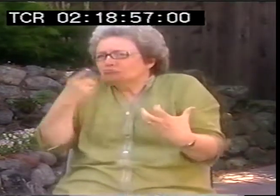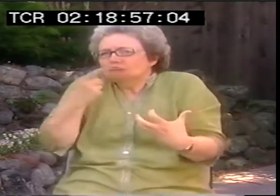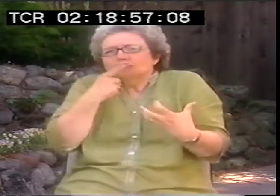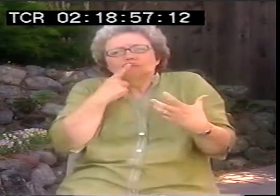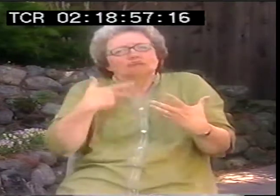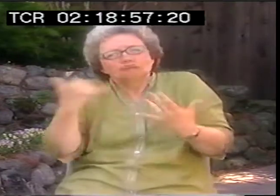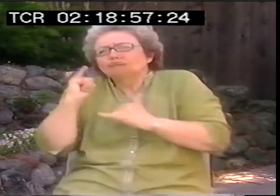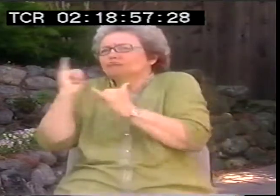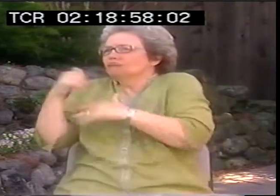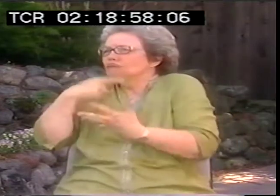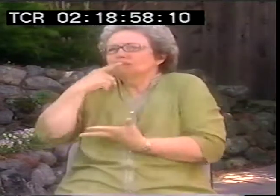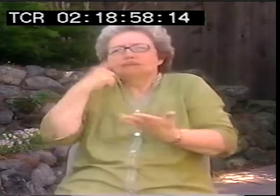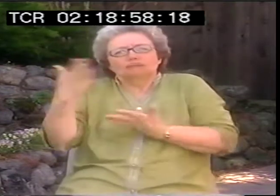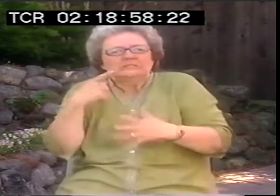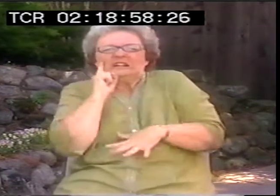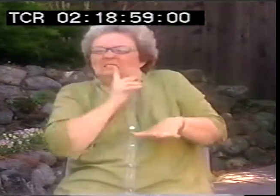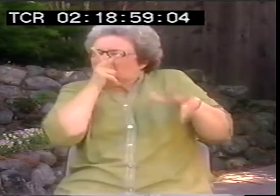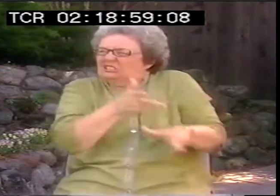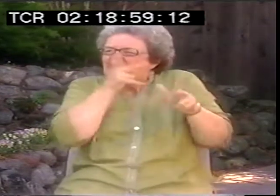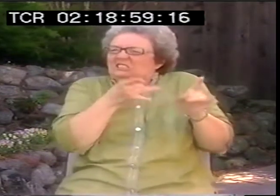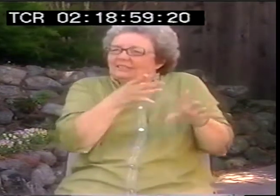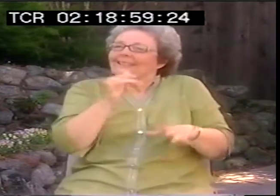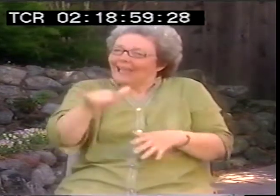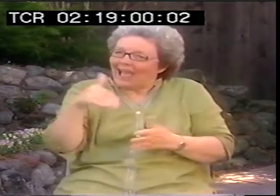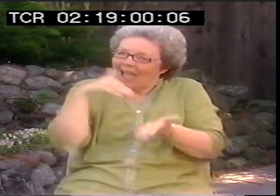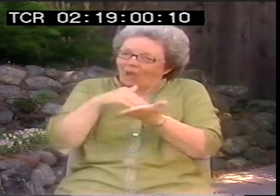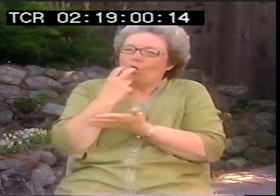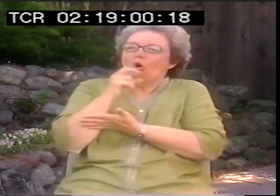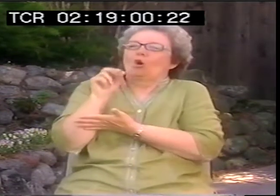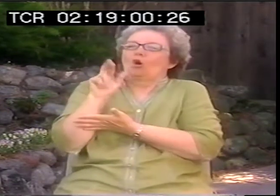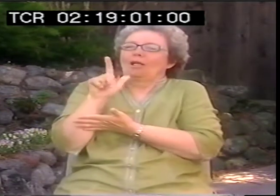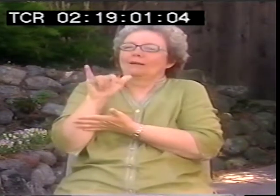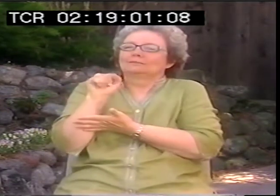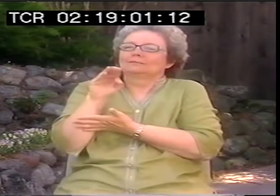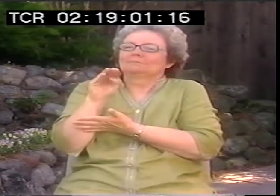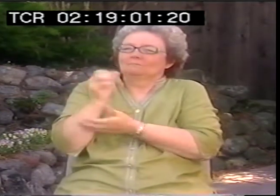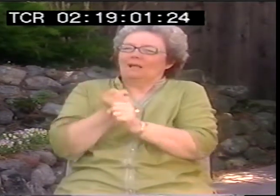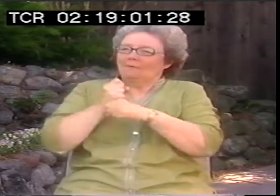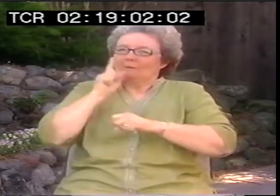I just really wish I was like hearing people. I hate deaf people. There were some and that was the ones that